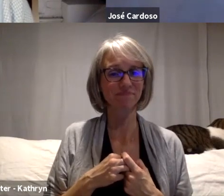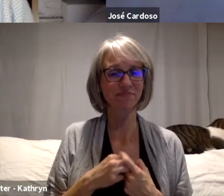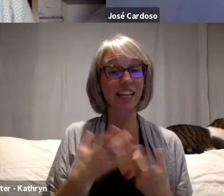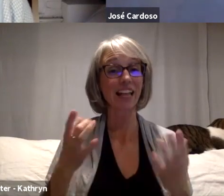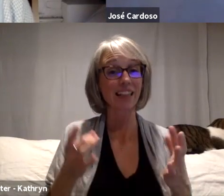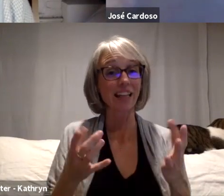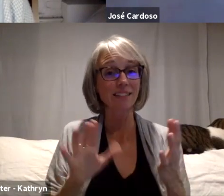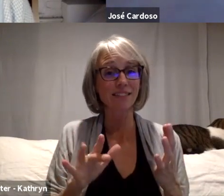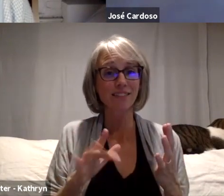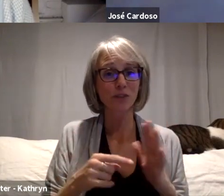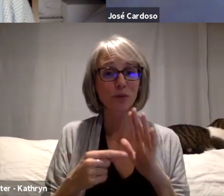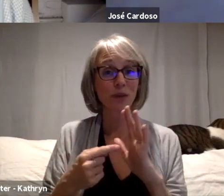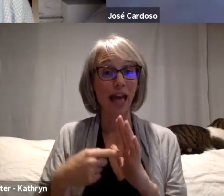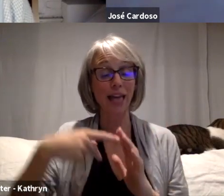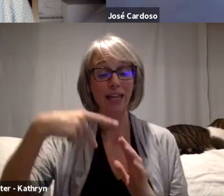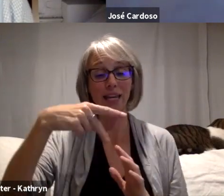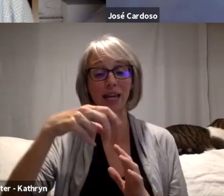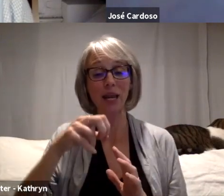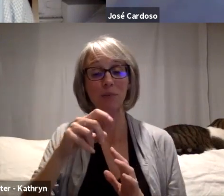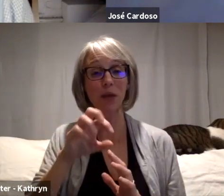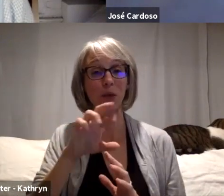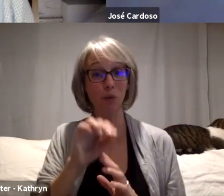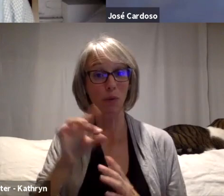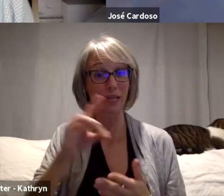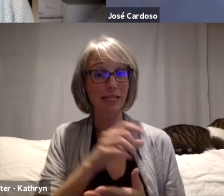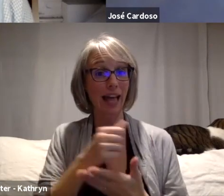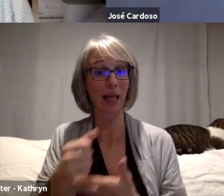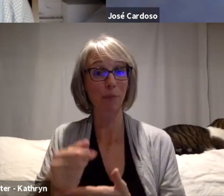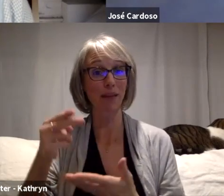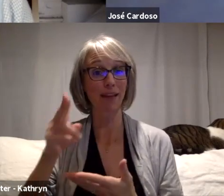and Pedro was helping his uncle to make